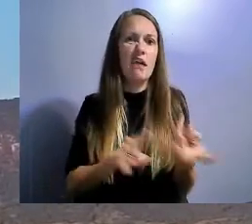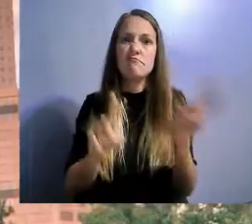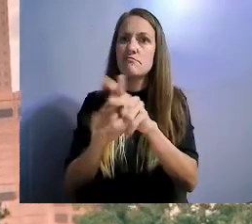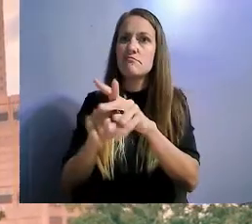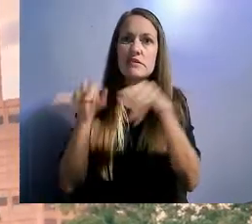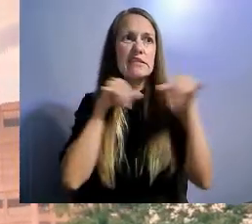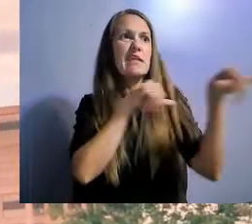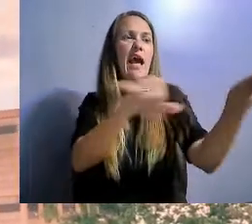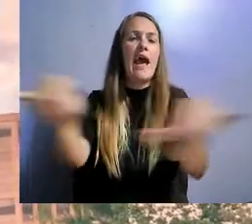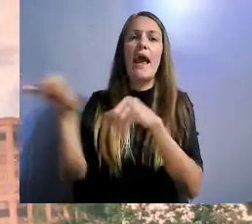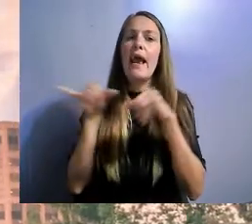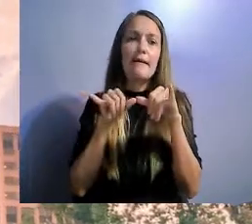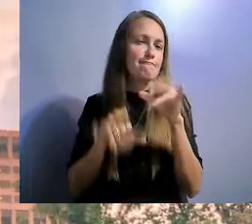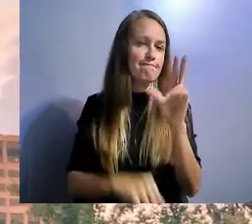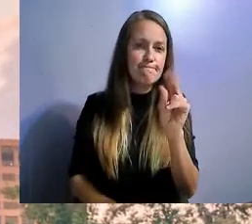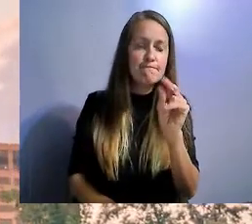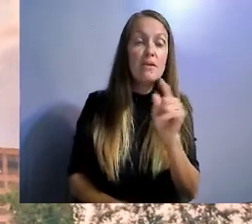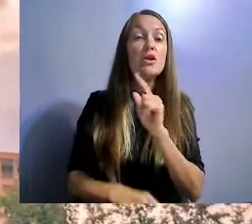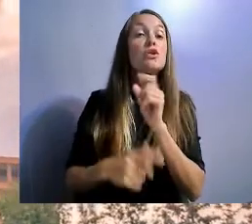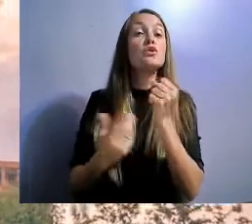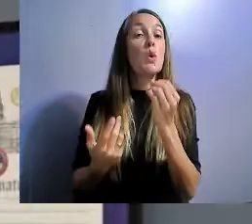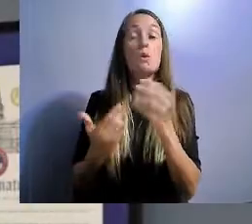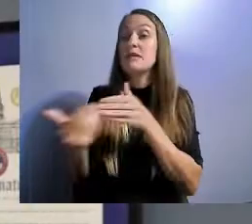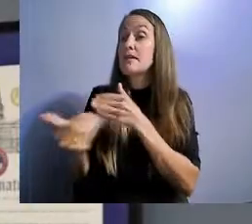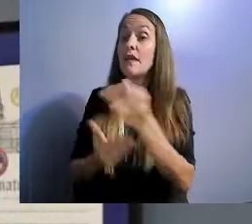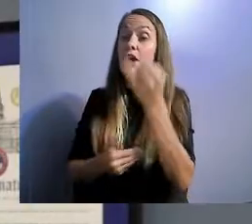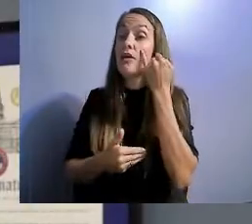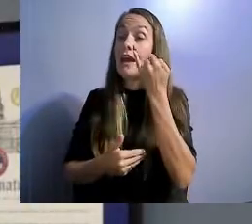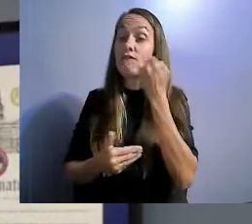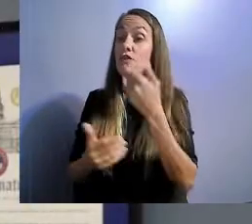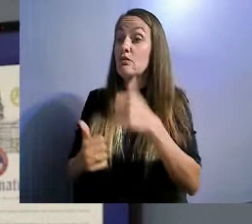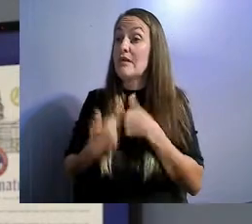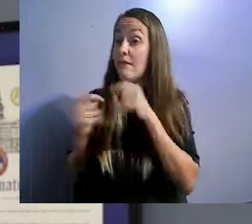or downtown Denver, whether you have a lot of resources to help